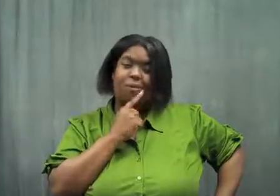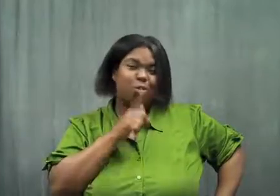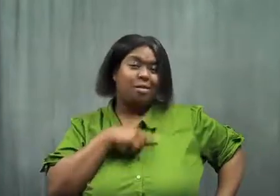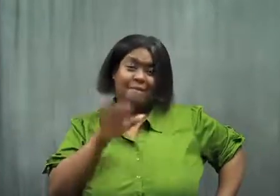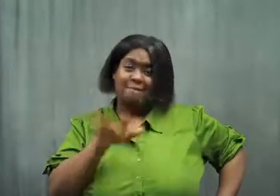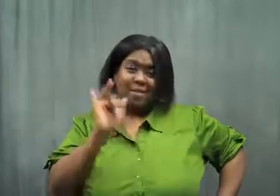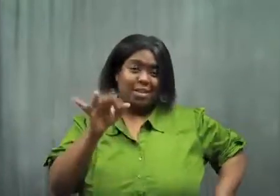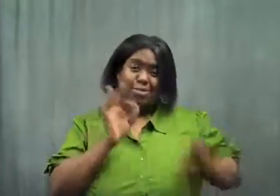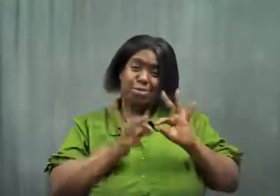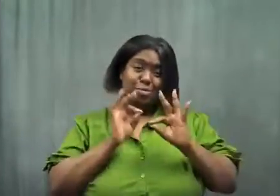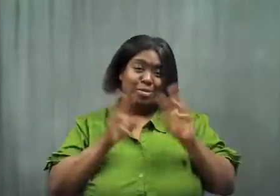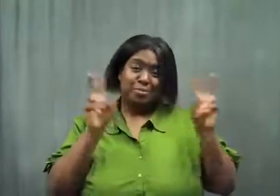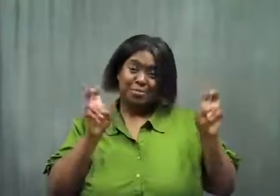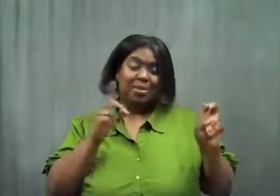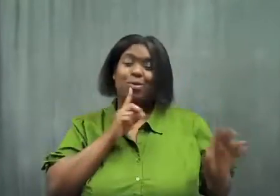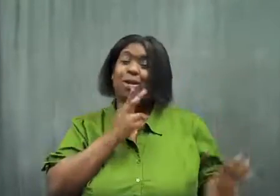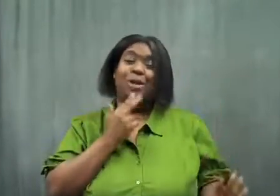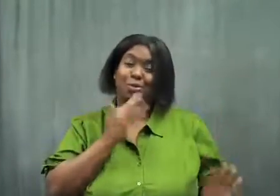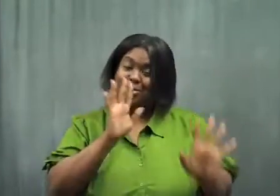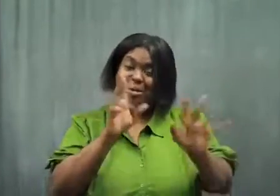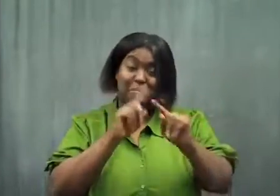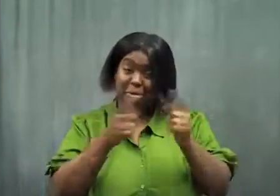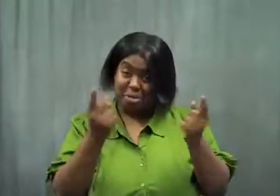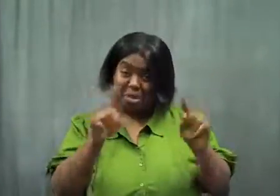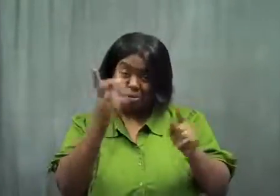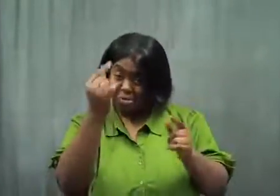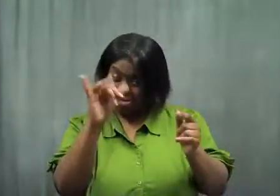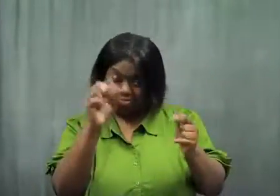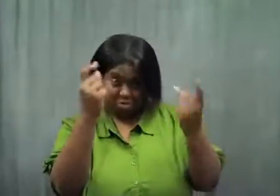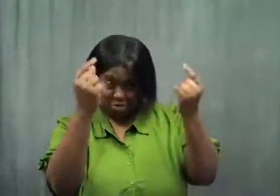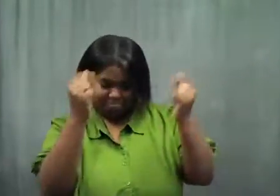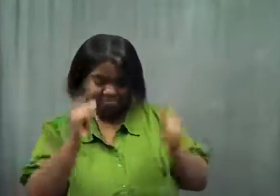It's really cute, I felt sorry for the interpreter. Here's what happened.